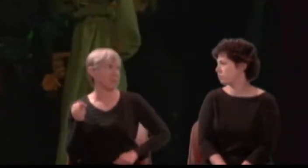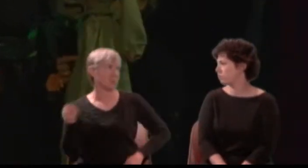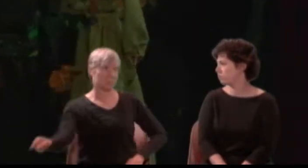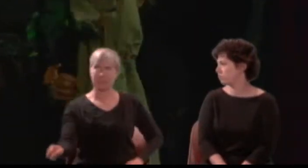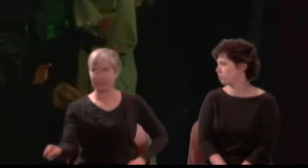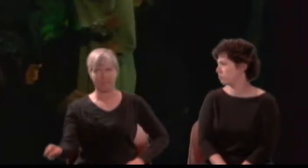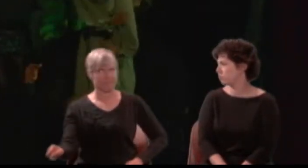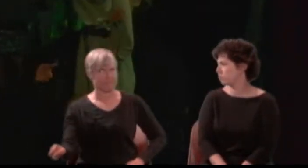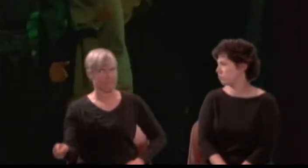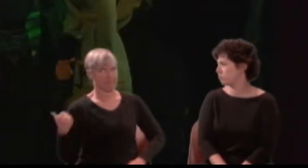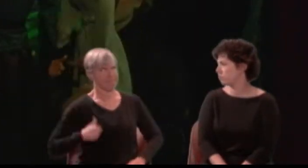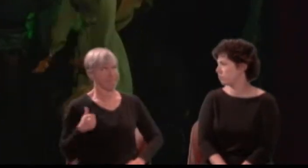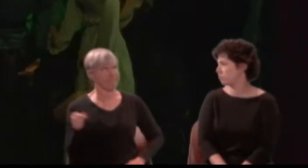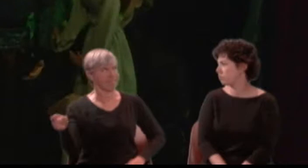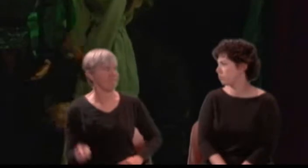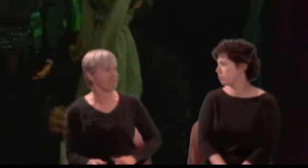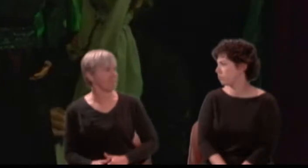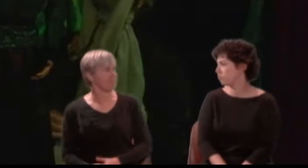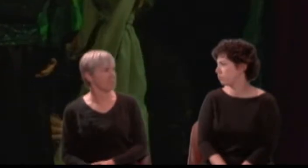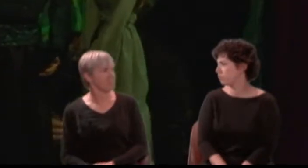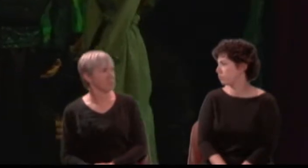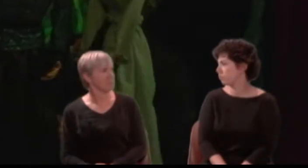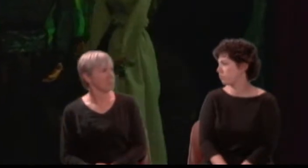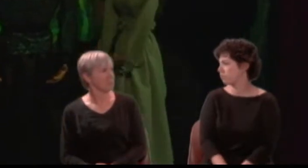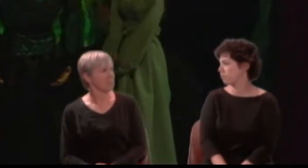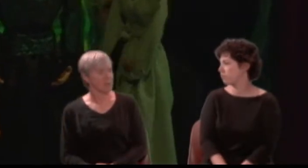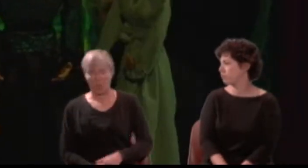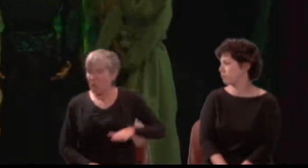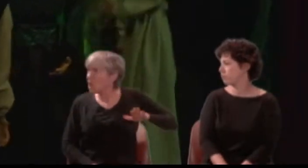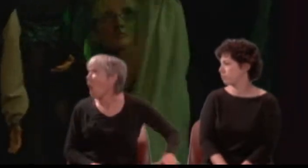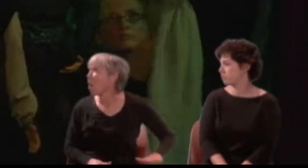Hermia: "Little" again! Nothing but "low'' and "little"! Let me come to her.